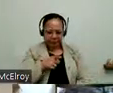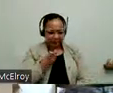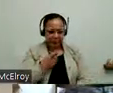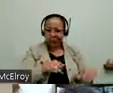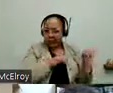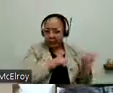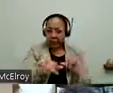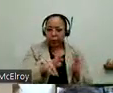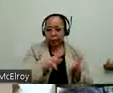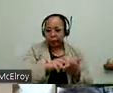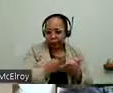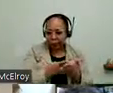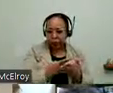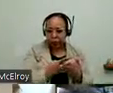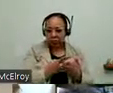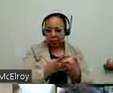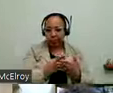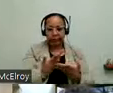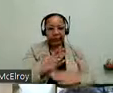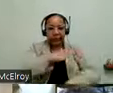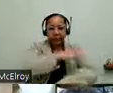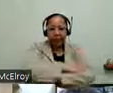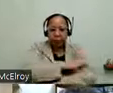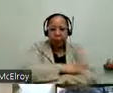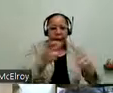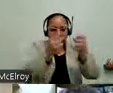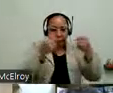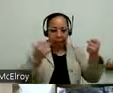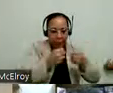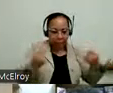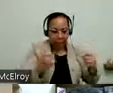the before picture you see a standard kitchen, counters and cabinets. And